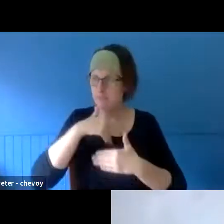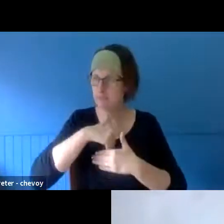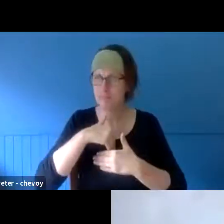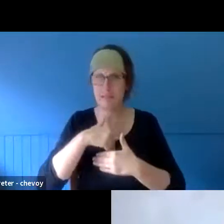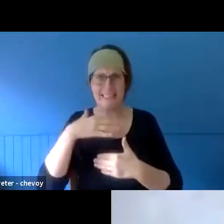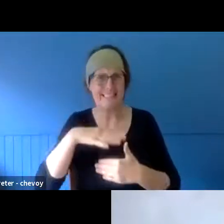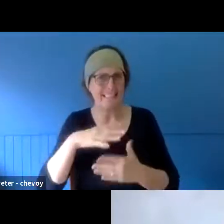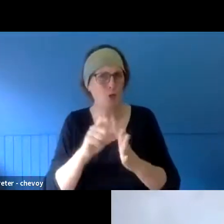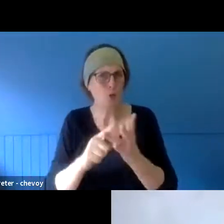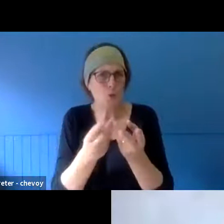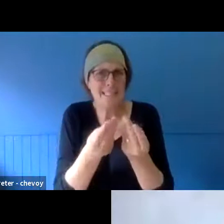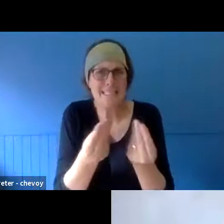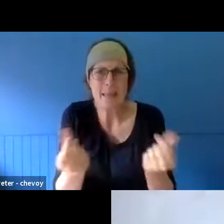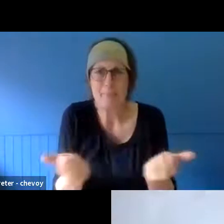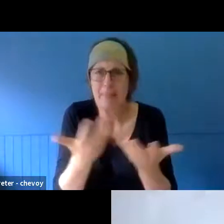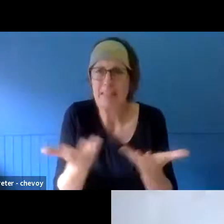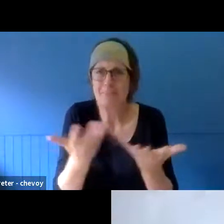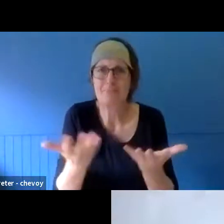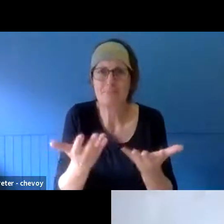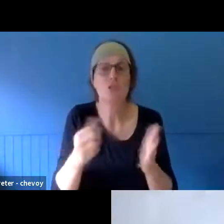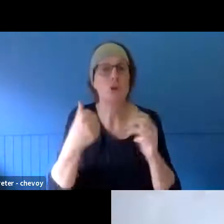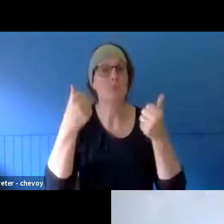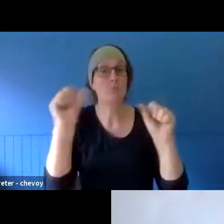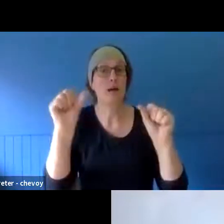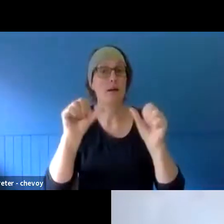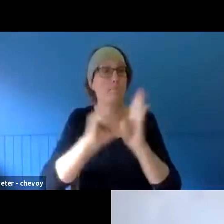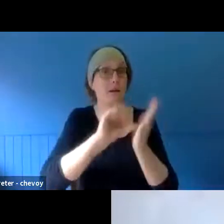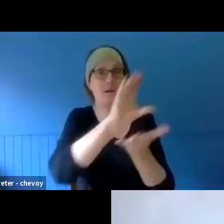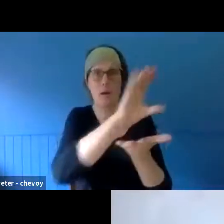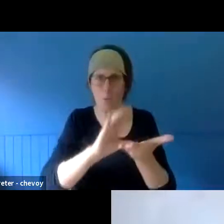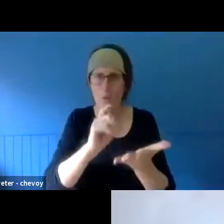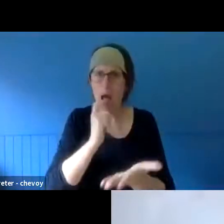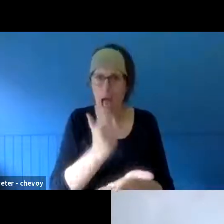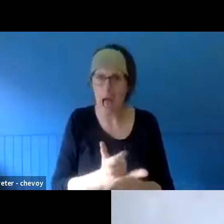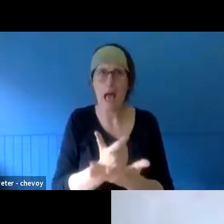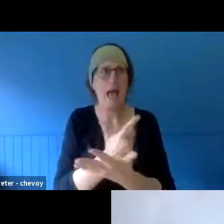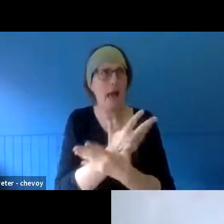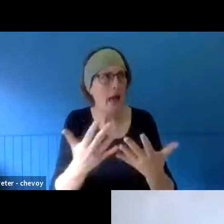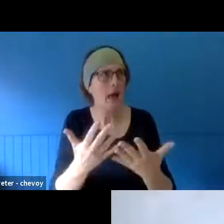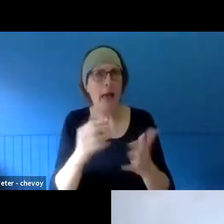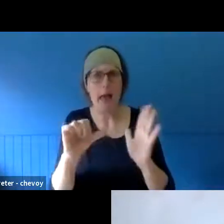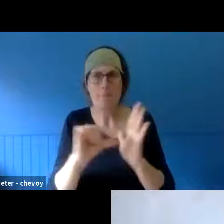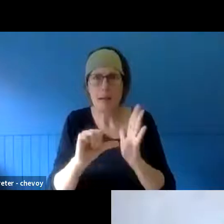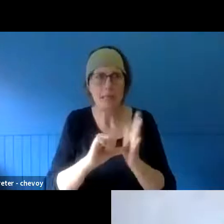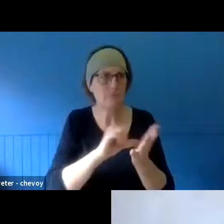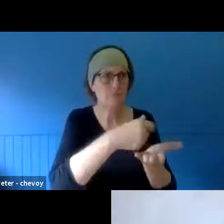amazed us - how much money was given - privately and, obviously, through